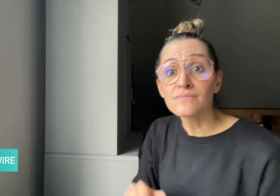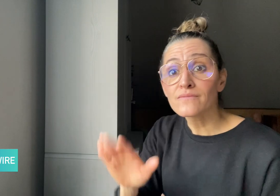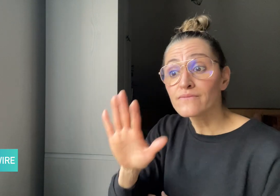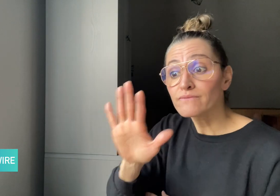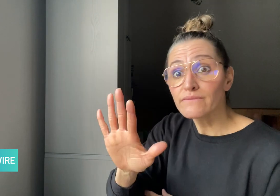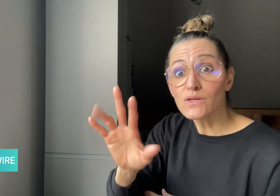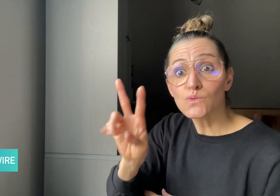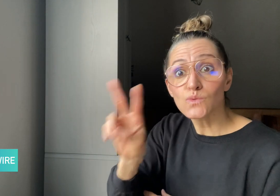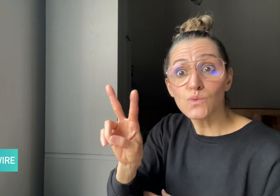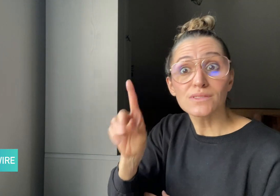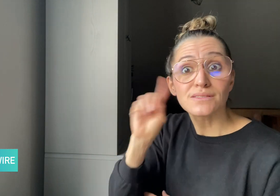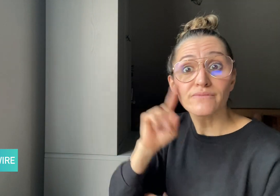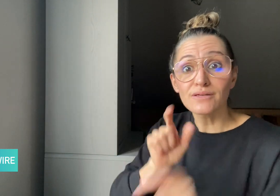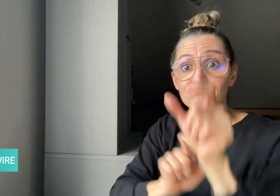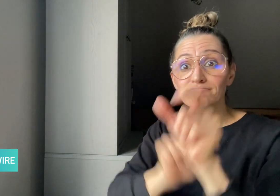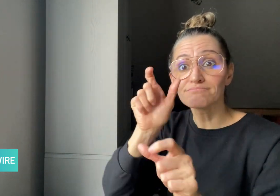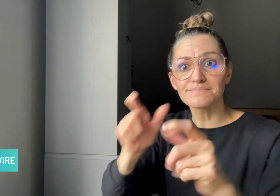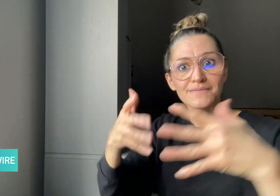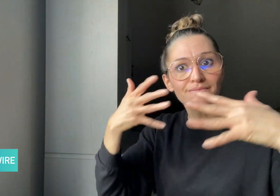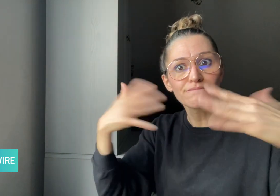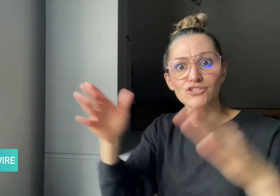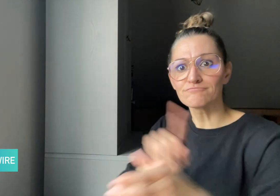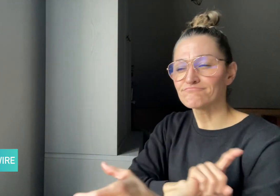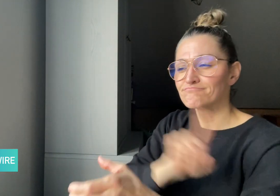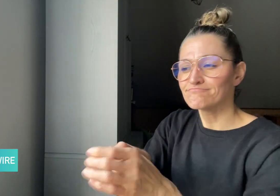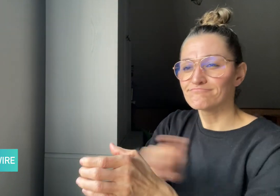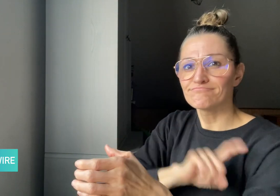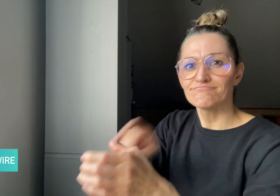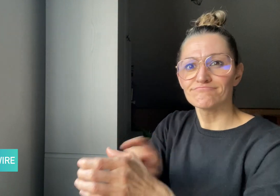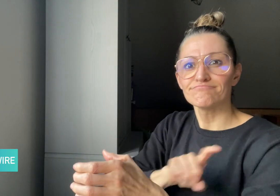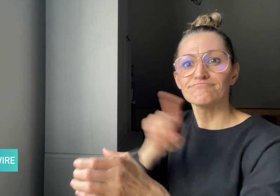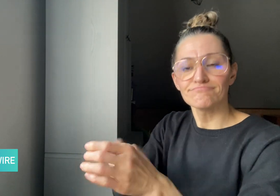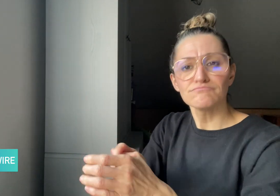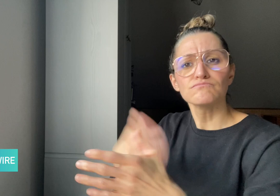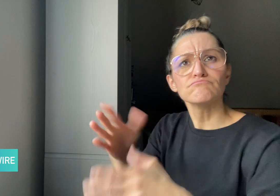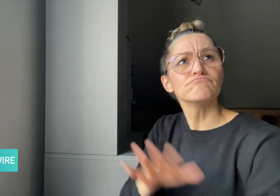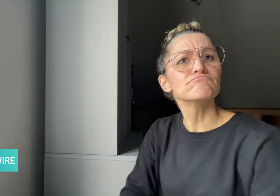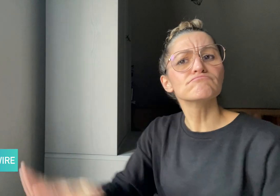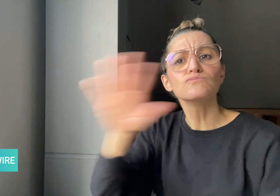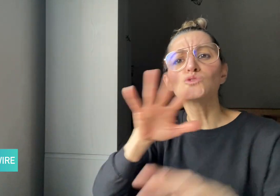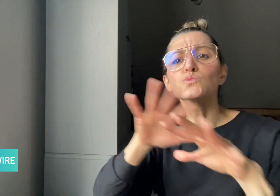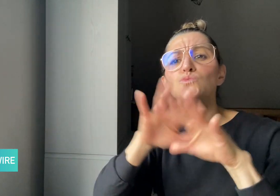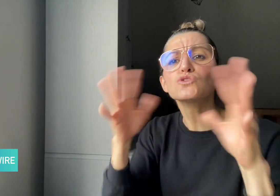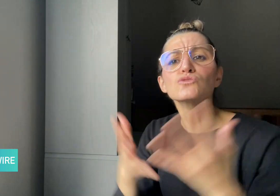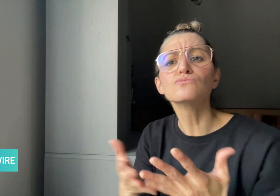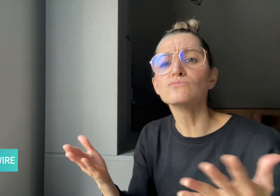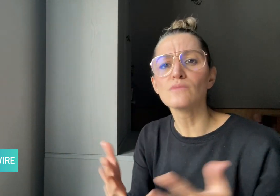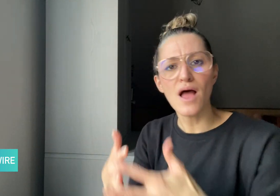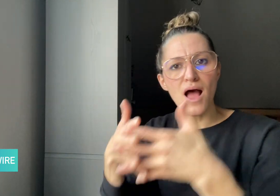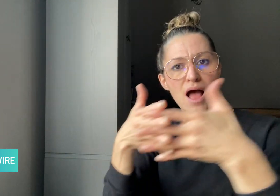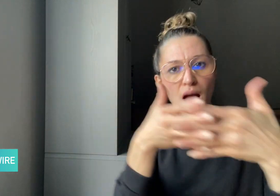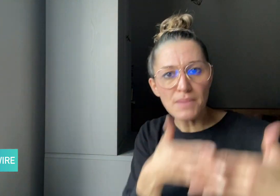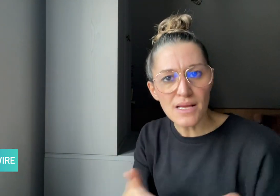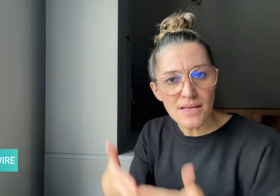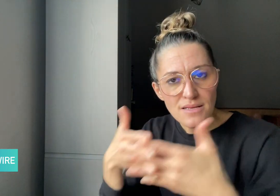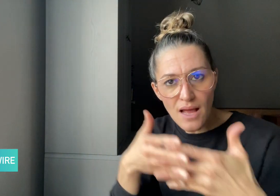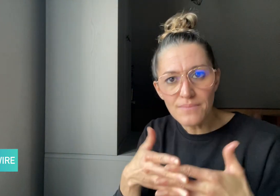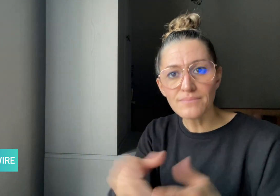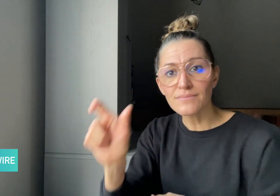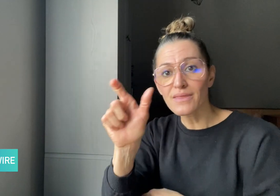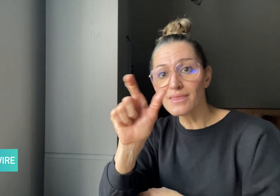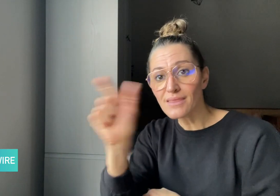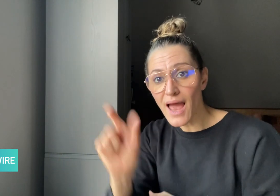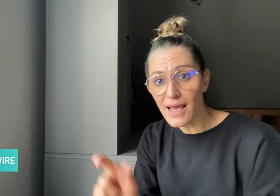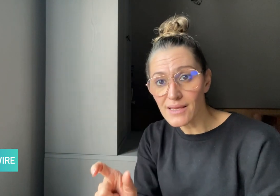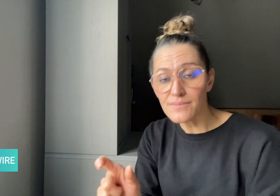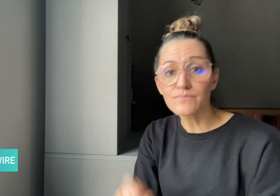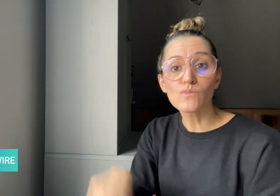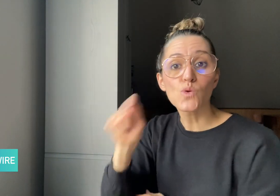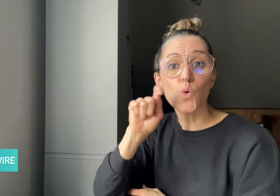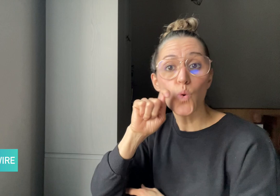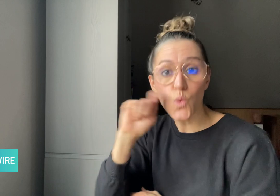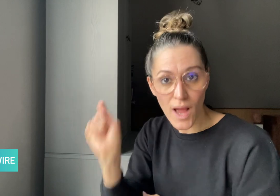Fifty-two Deaf students have already enrolled from across the US,